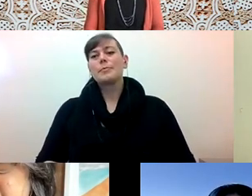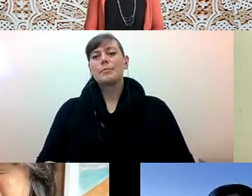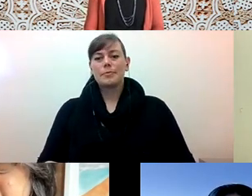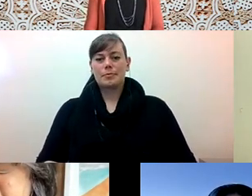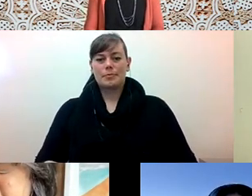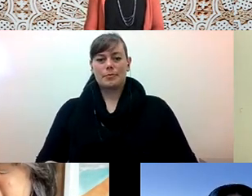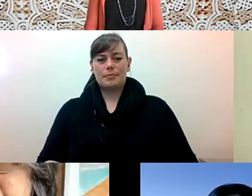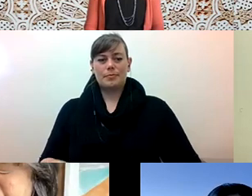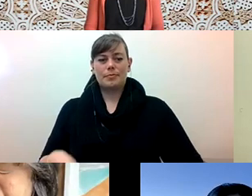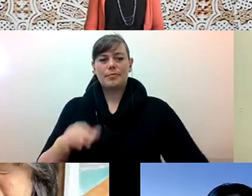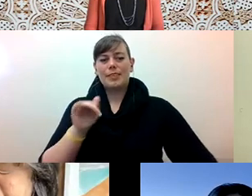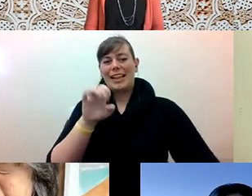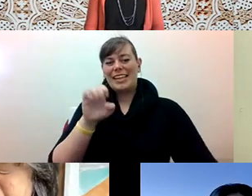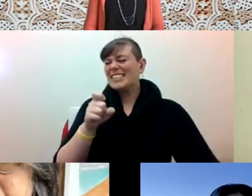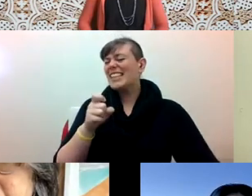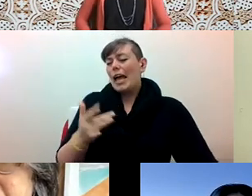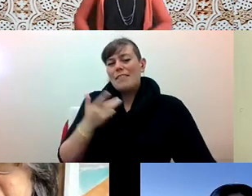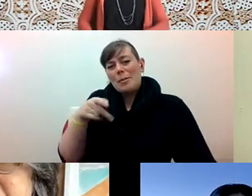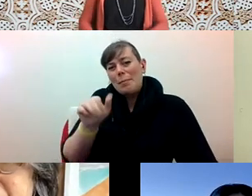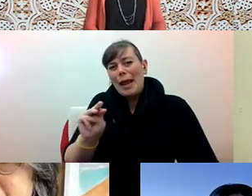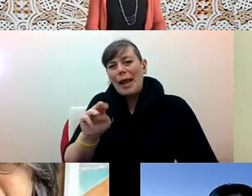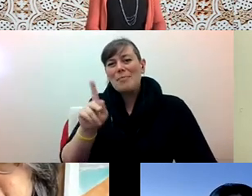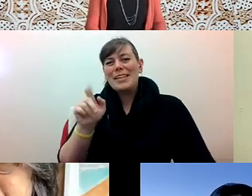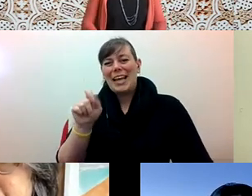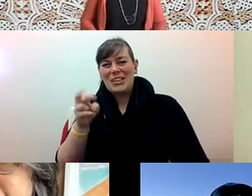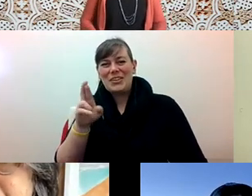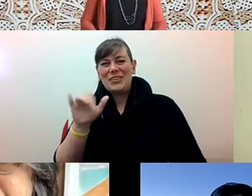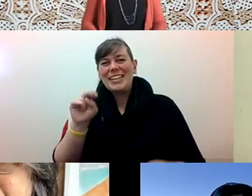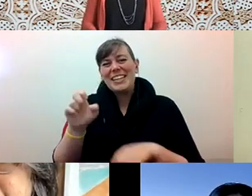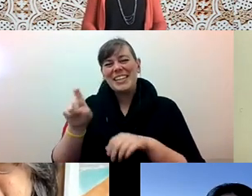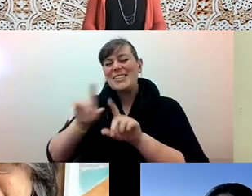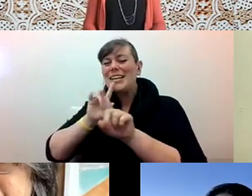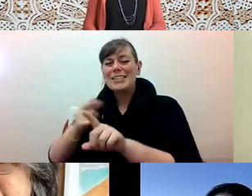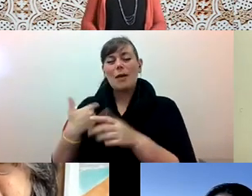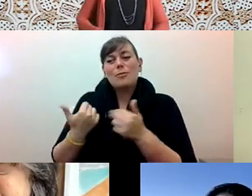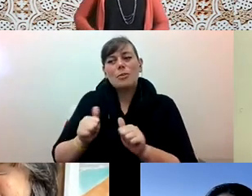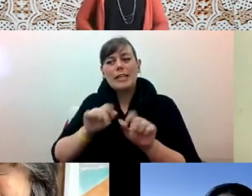Alex Tom he/him: I think Pam and Katherine should go. Alex Tom he/him: I was... I was trying to answer the questions but um yeah.